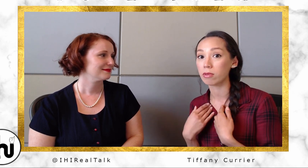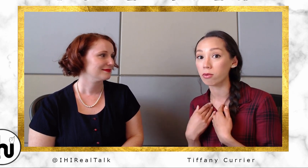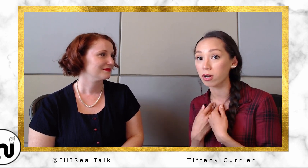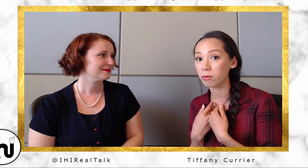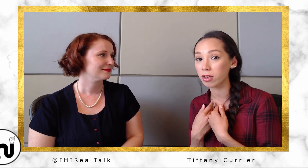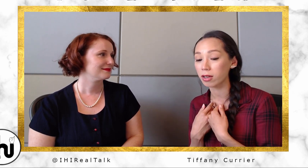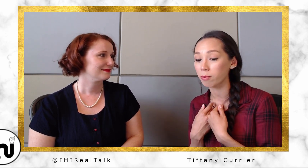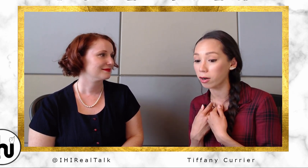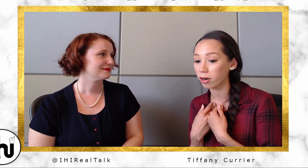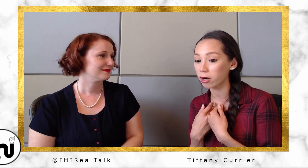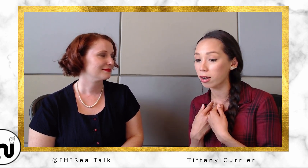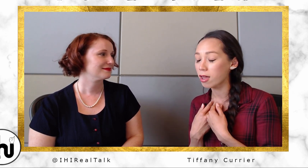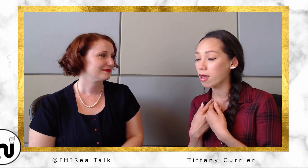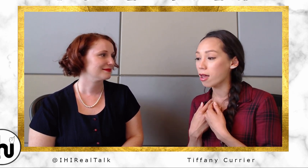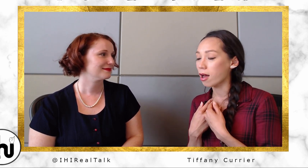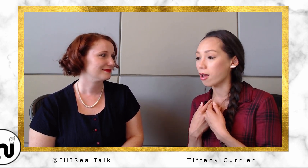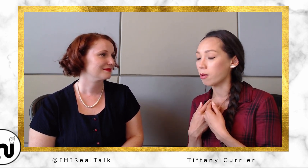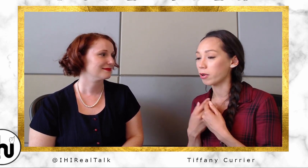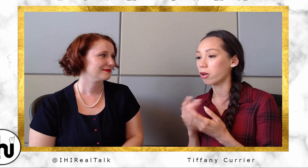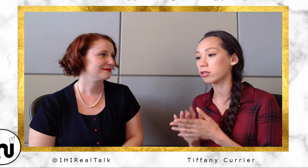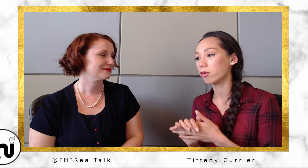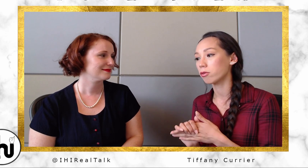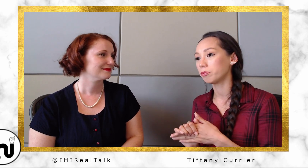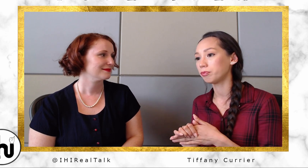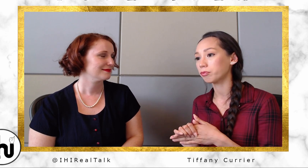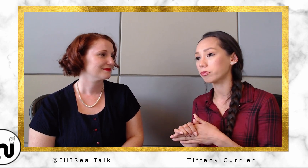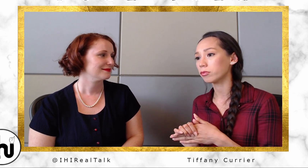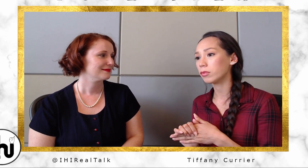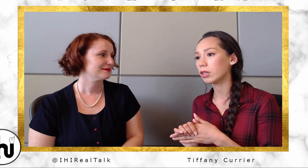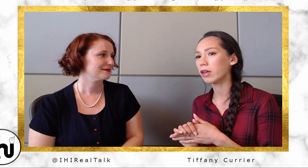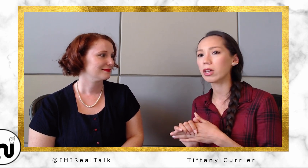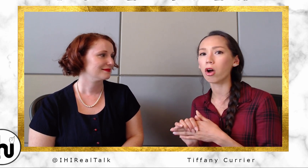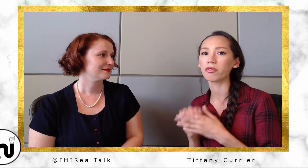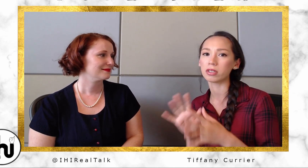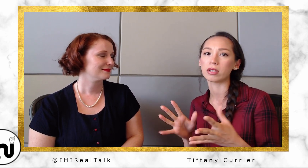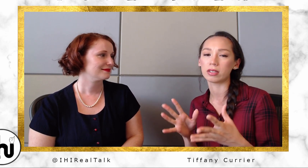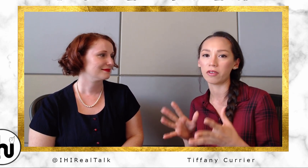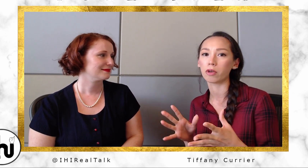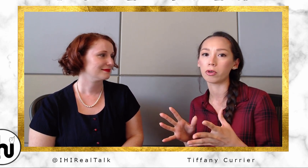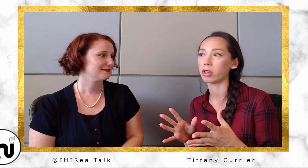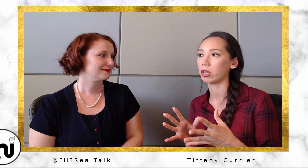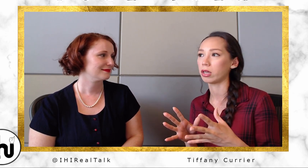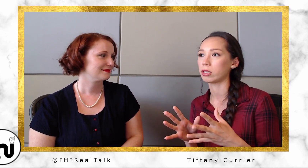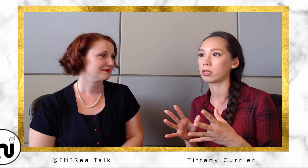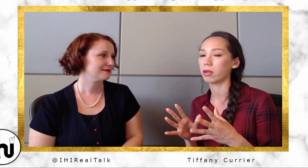want to be better, but also... I think obviously, the Deaf community is the